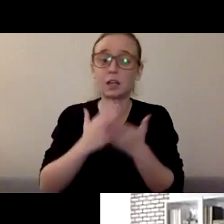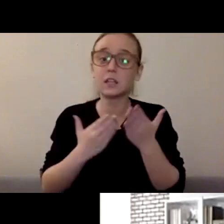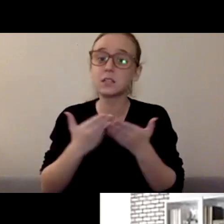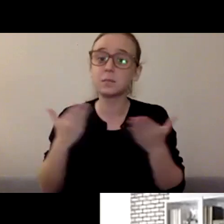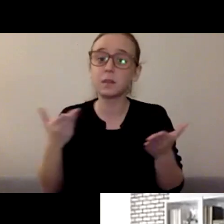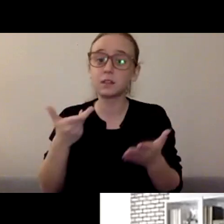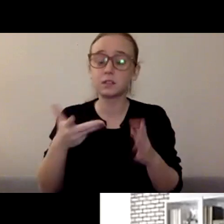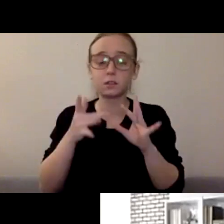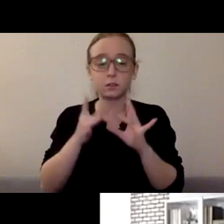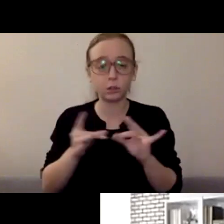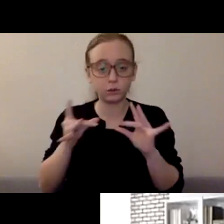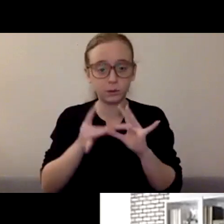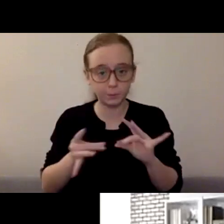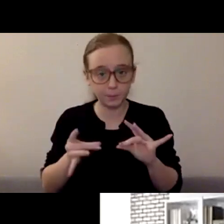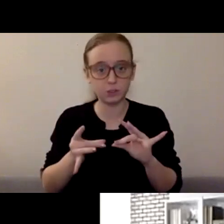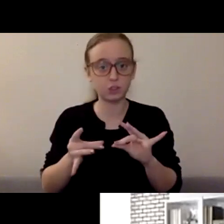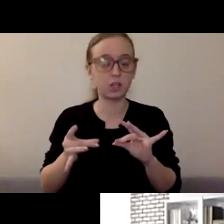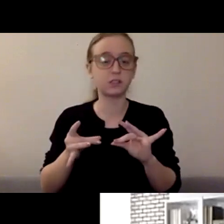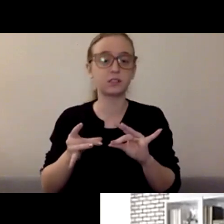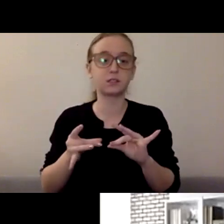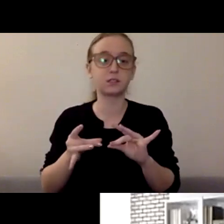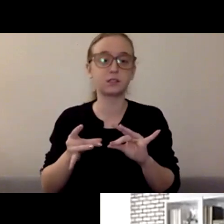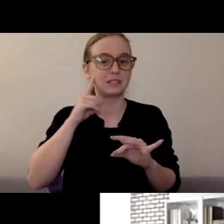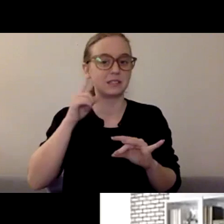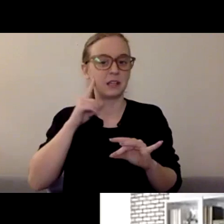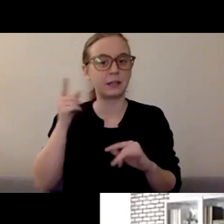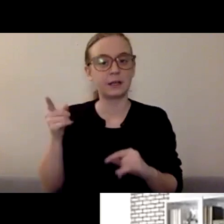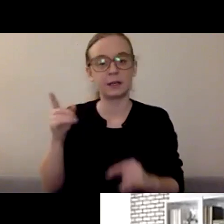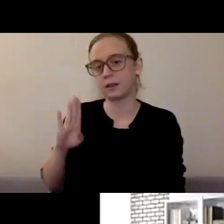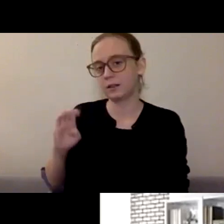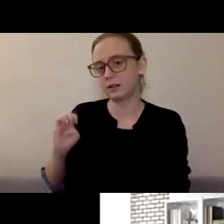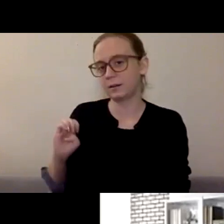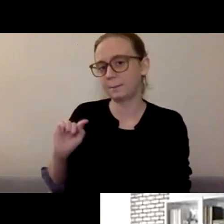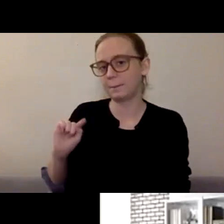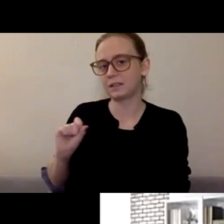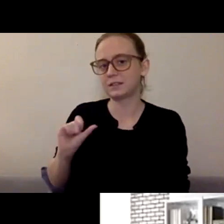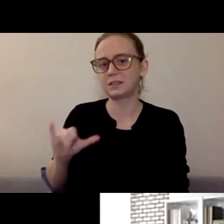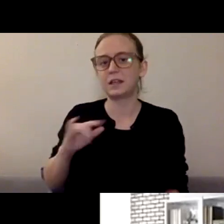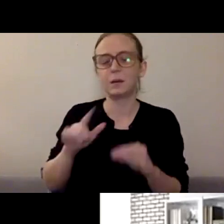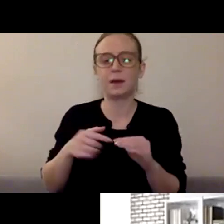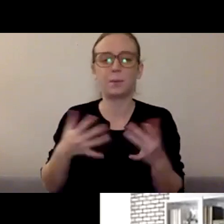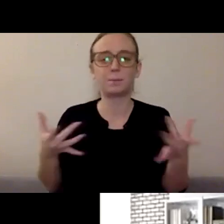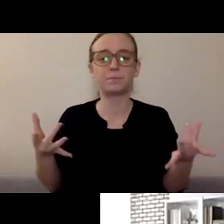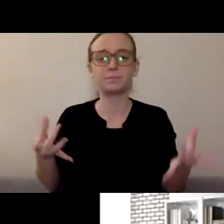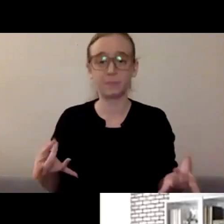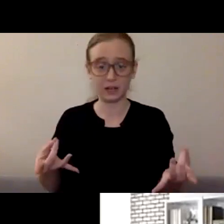I was thinking, Betsy, about meditation and the importance of breathing.